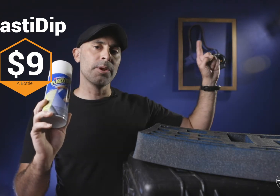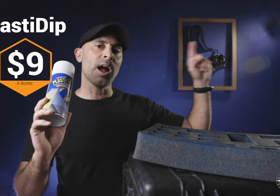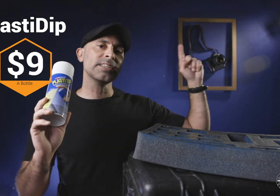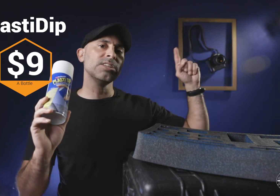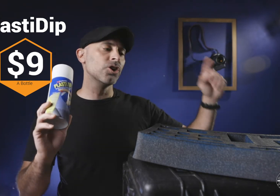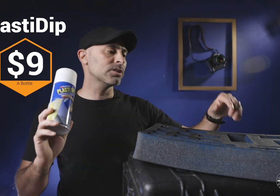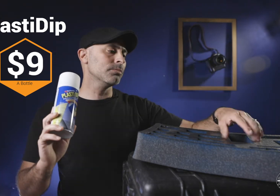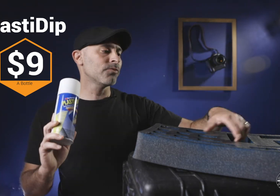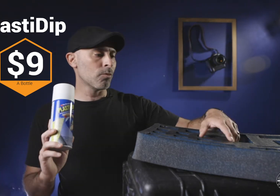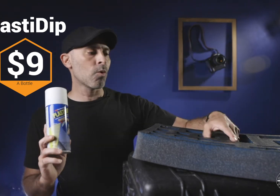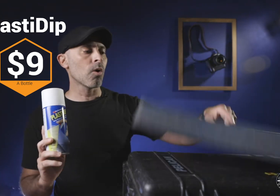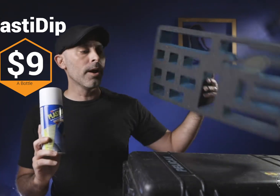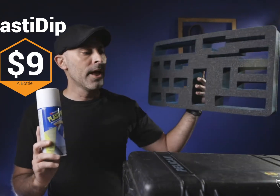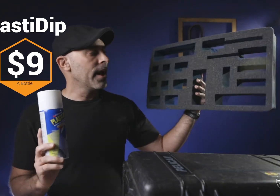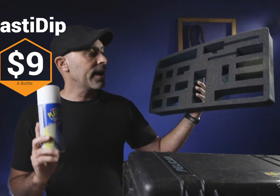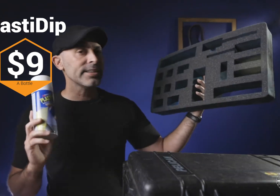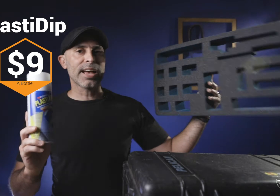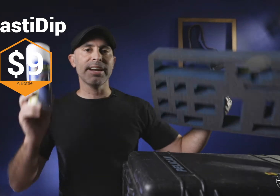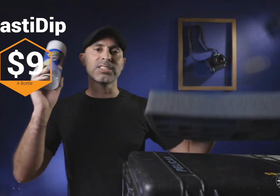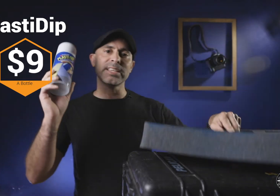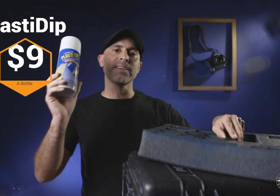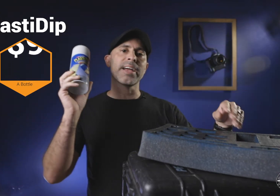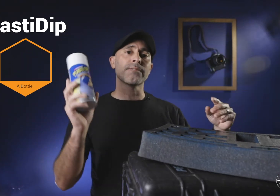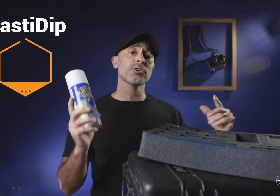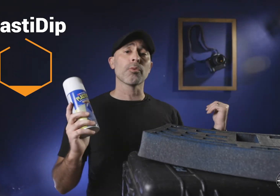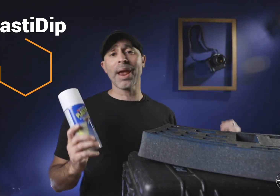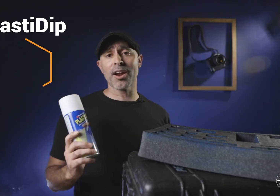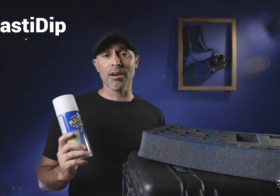here I actually took some foam core and I decided to see if I could first repair